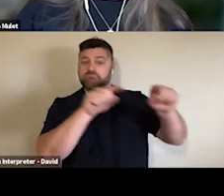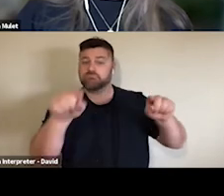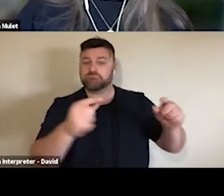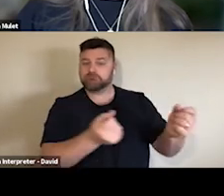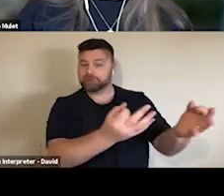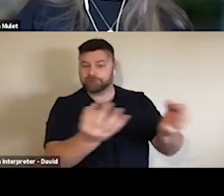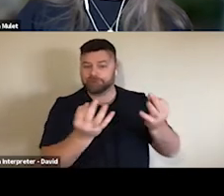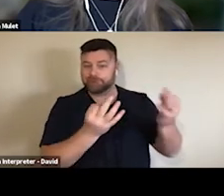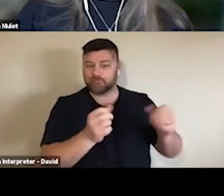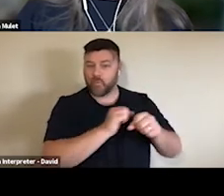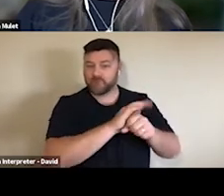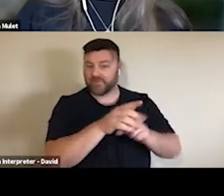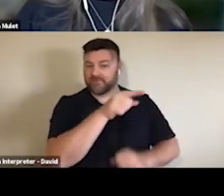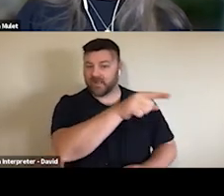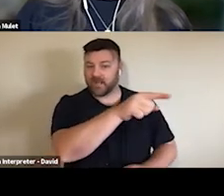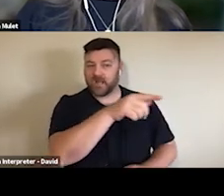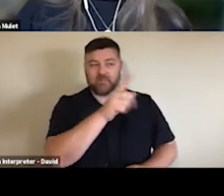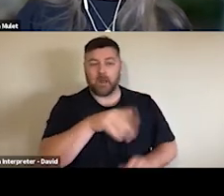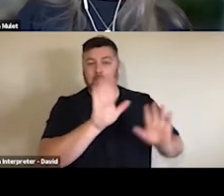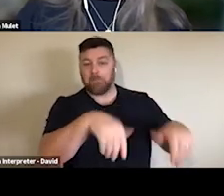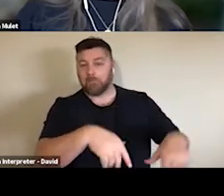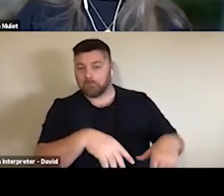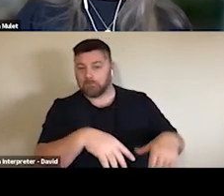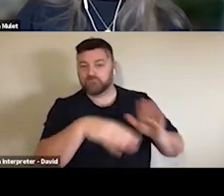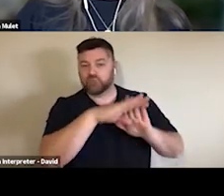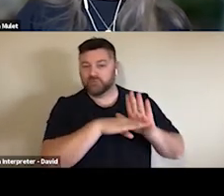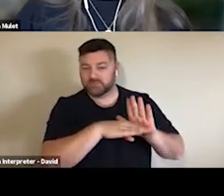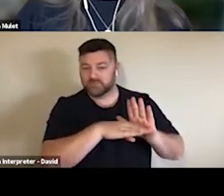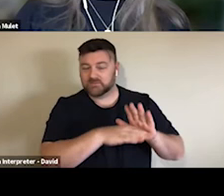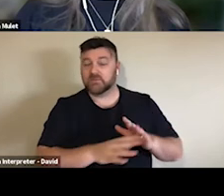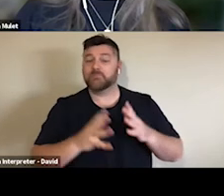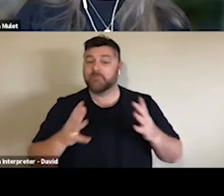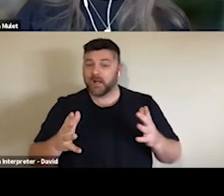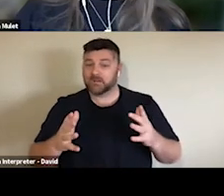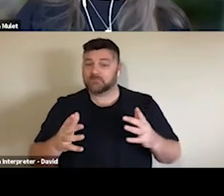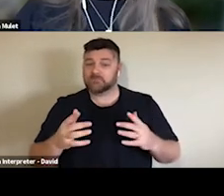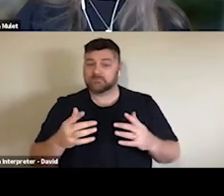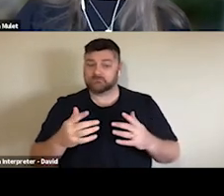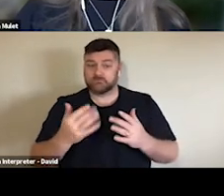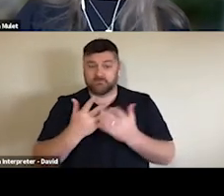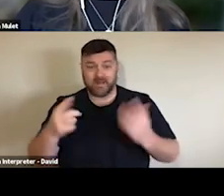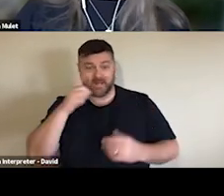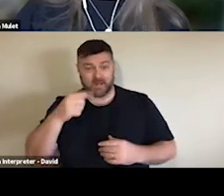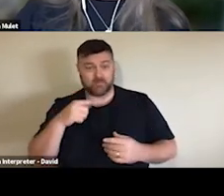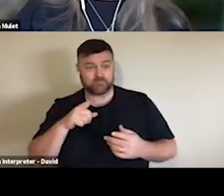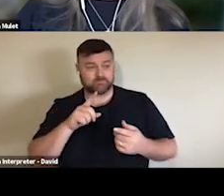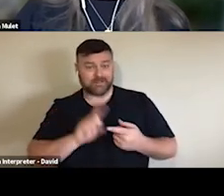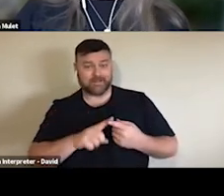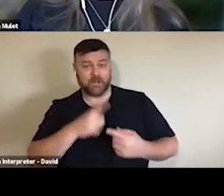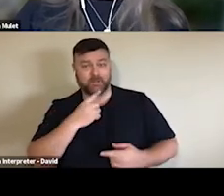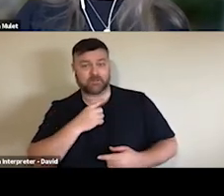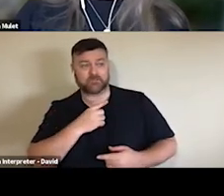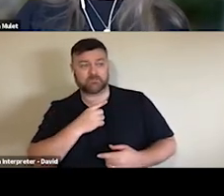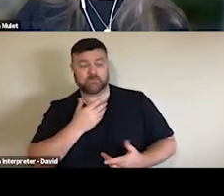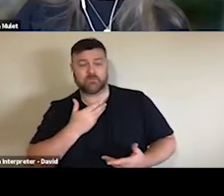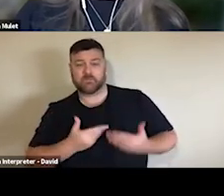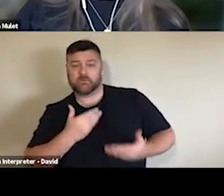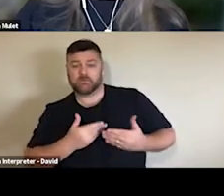in that kind of environment where there might be a shutdown at any one point at any point